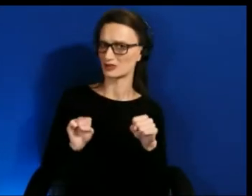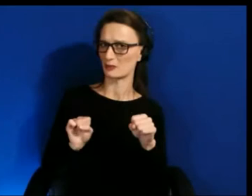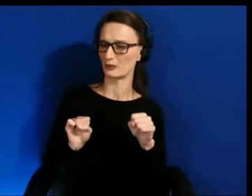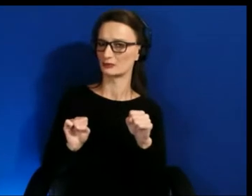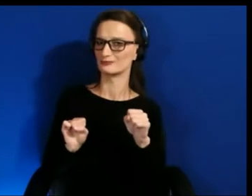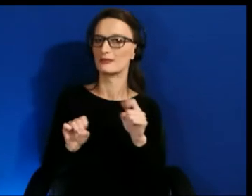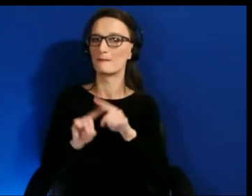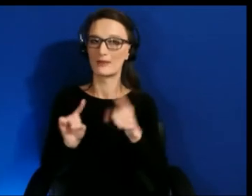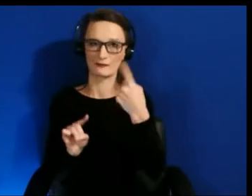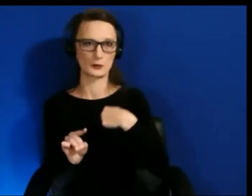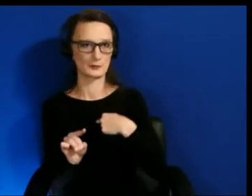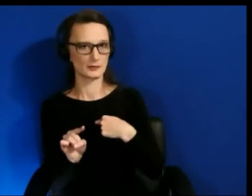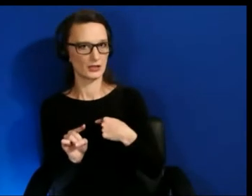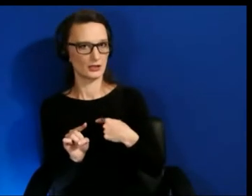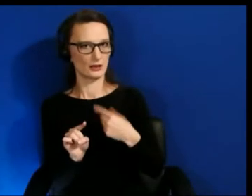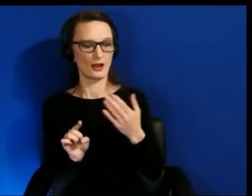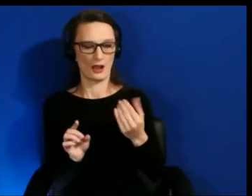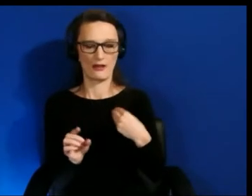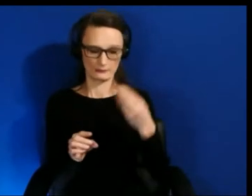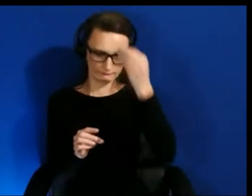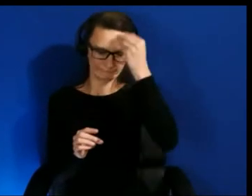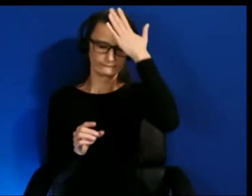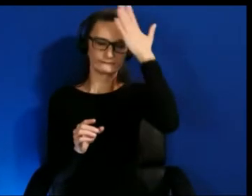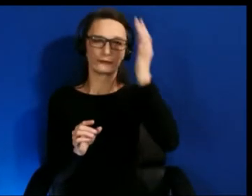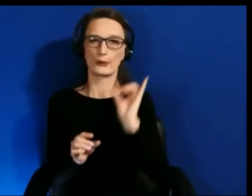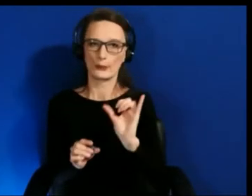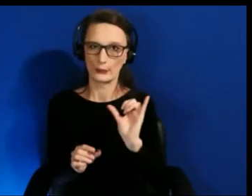been a learning curve. Thank you, James. Johan, to you.